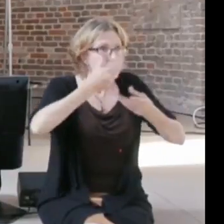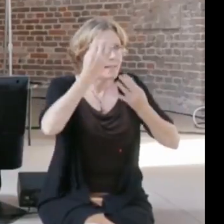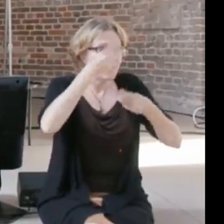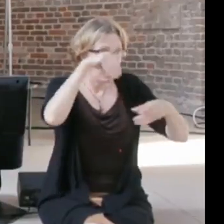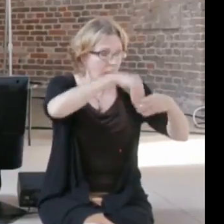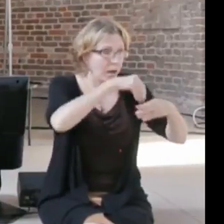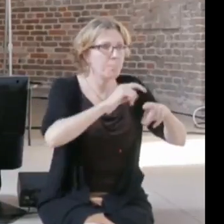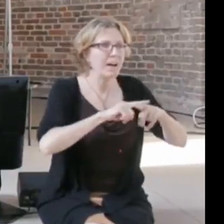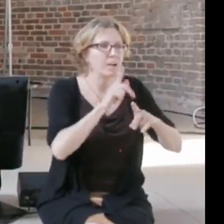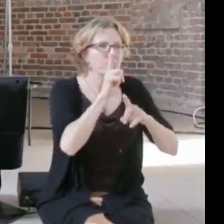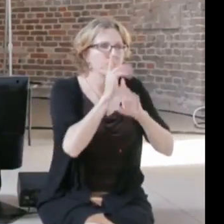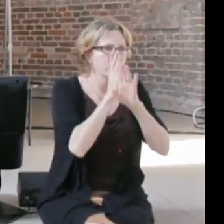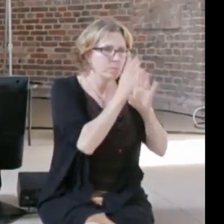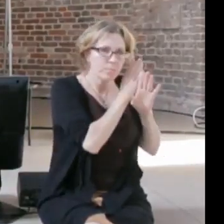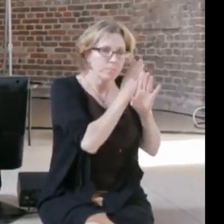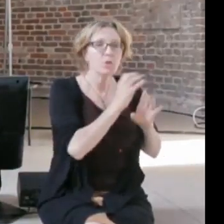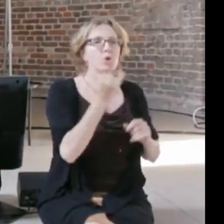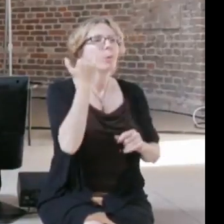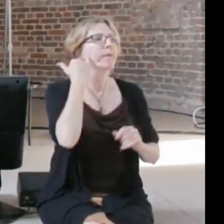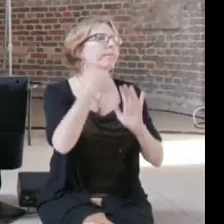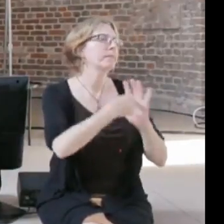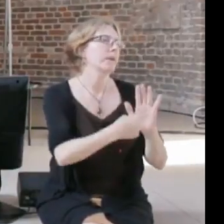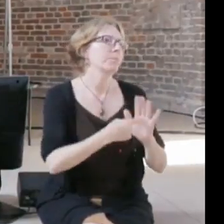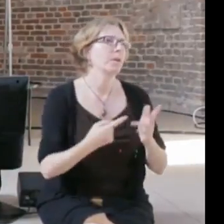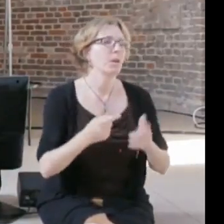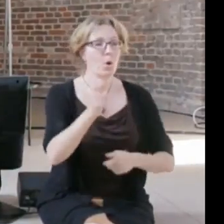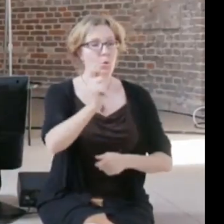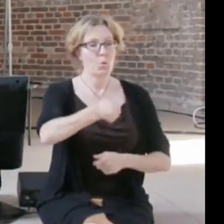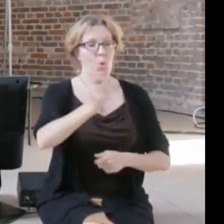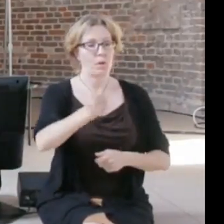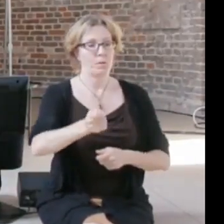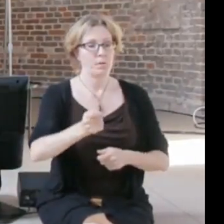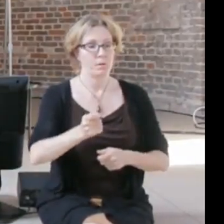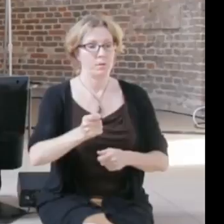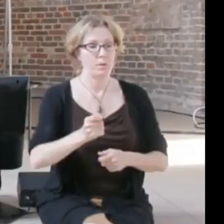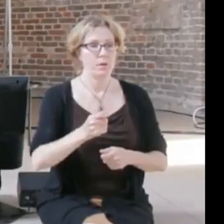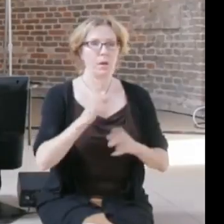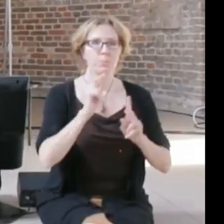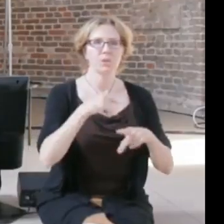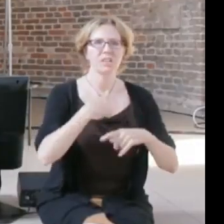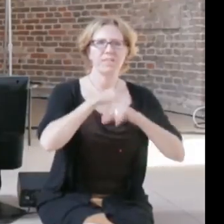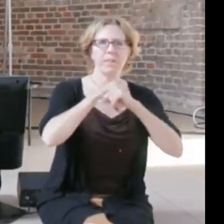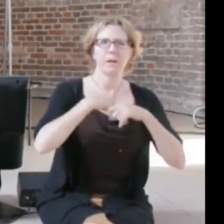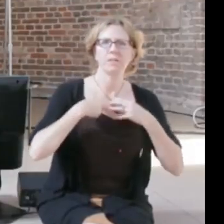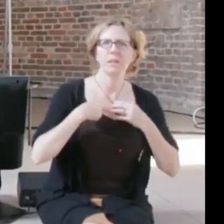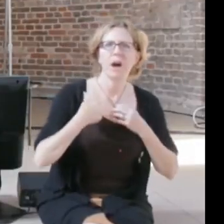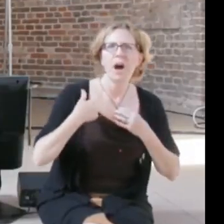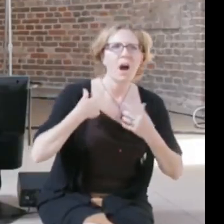when a defendant is trying to ask why she or he can't get probation, they can't force